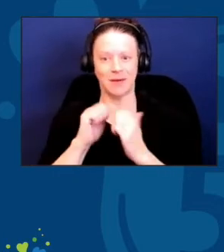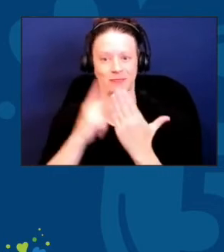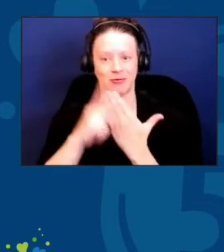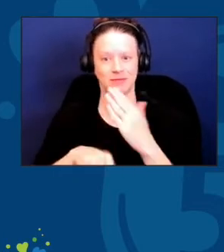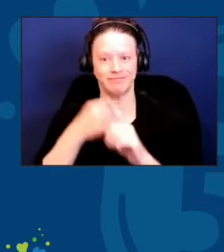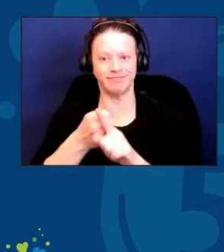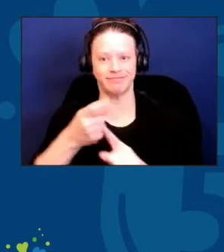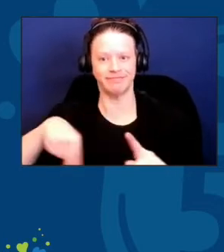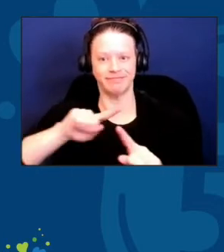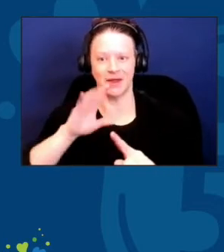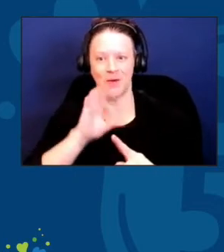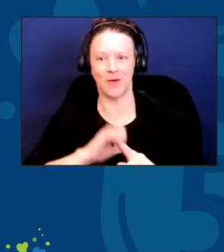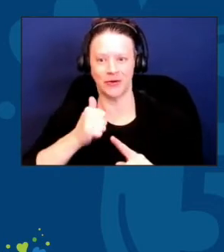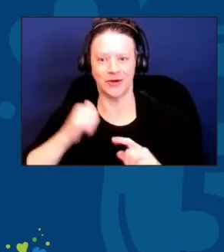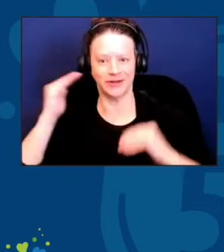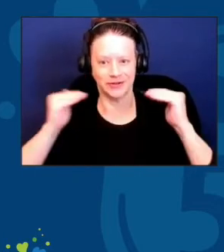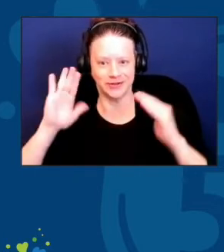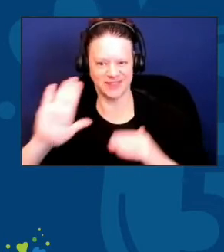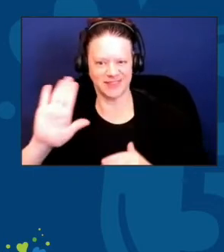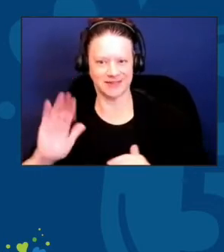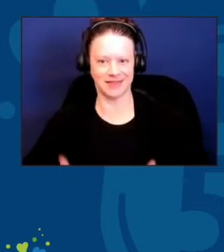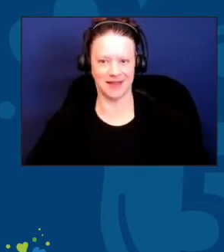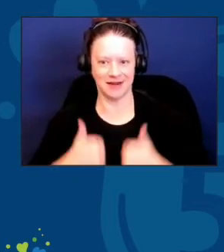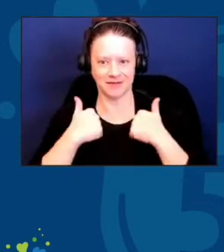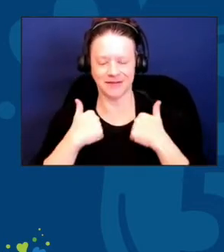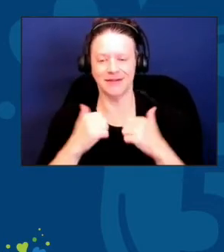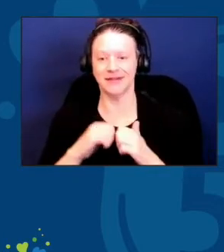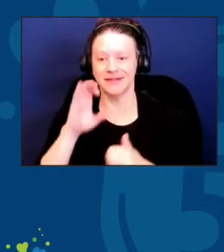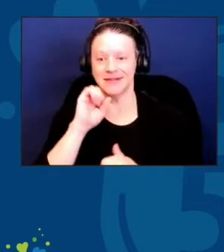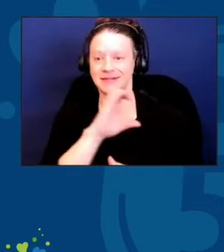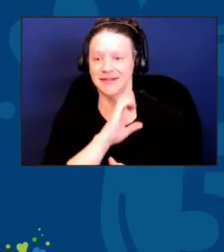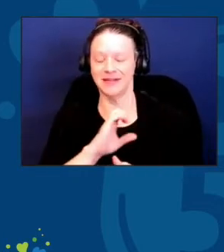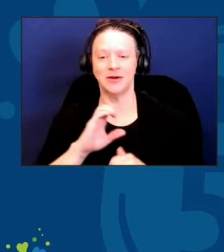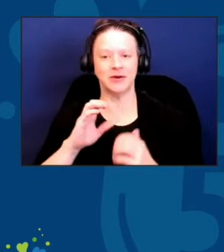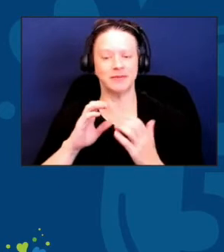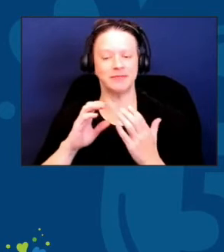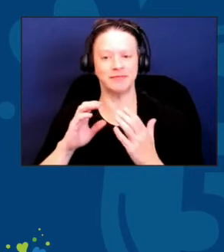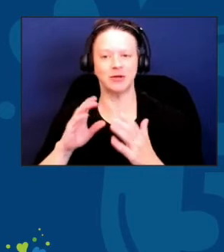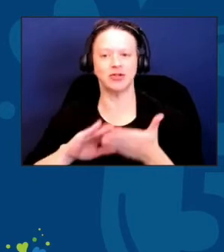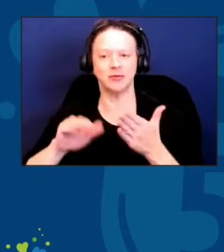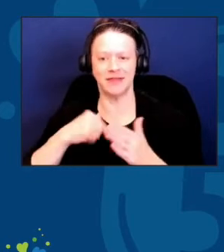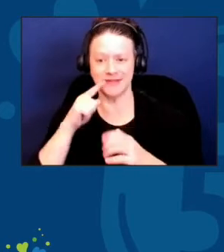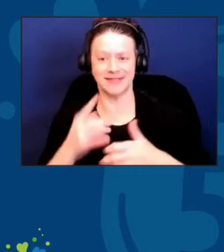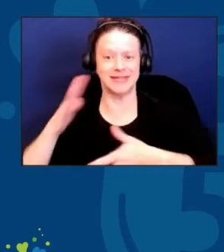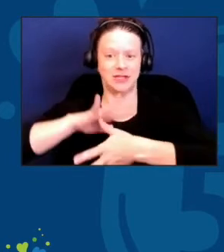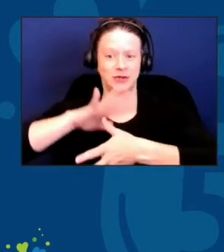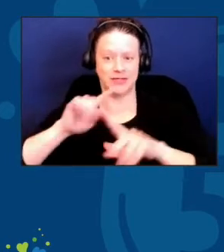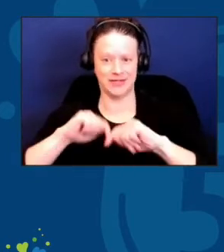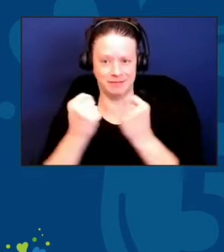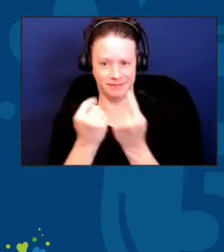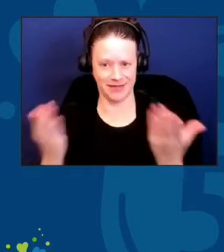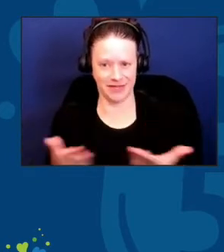The Senior Nutrition Program team, both at ACL and here at the resource center, will continue to share the voices